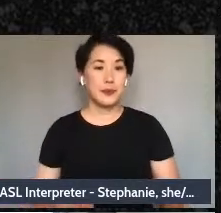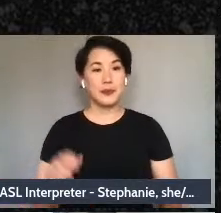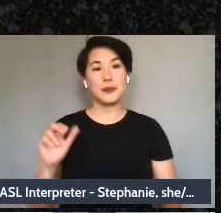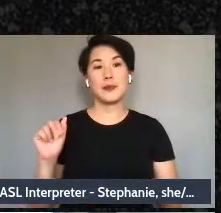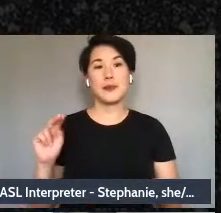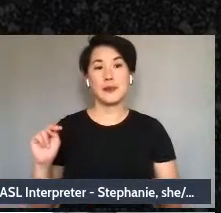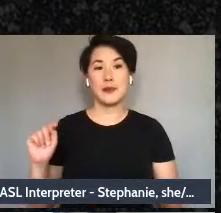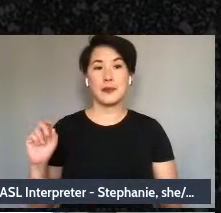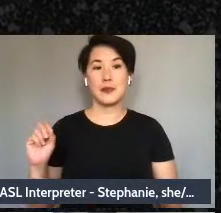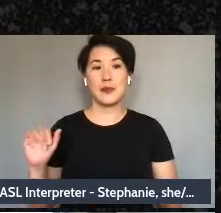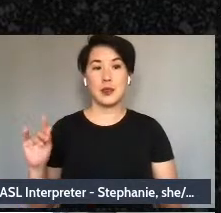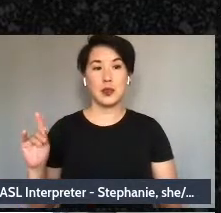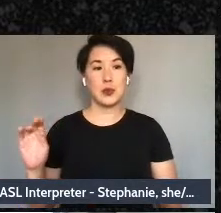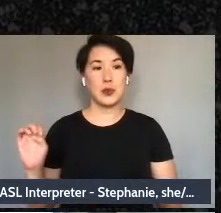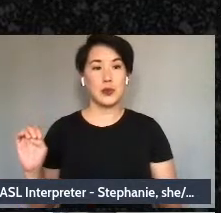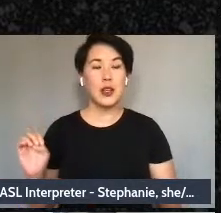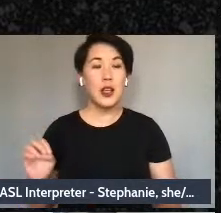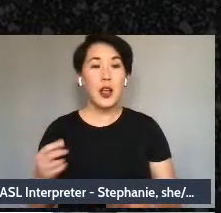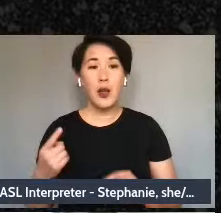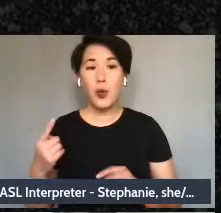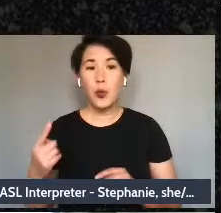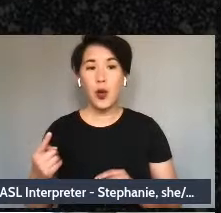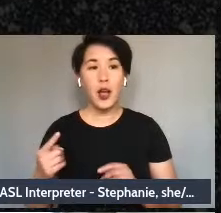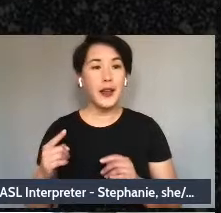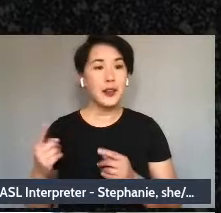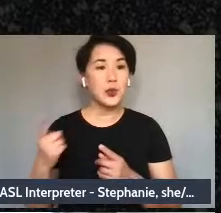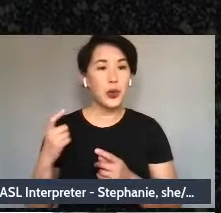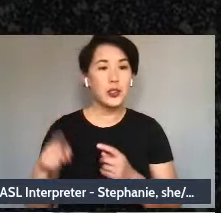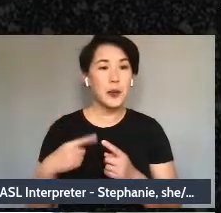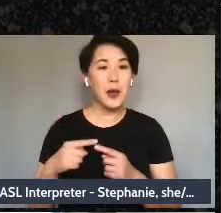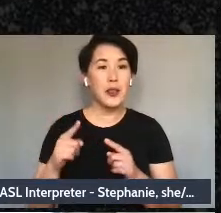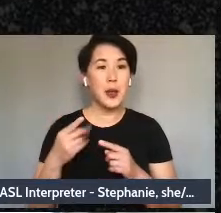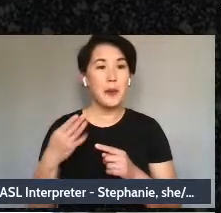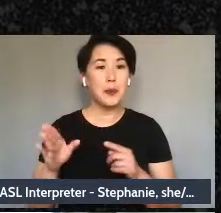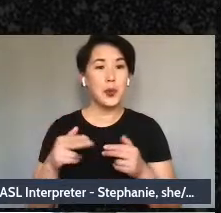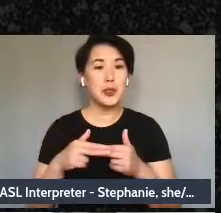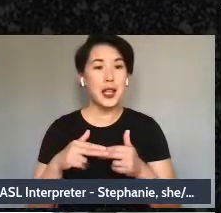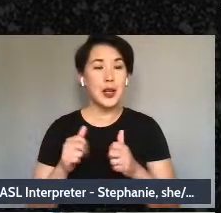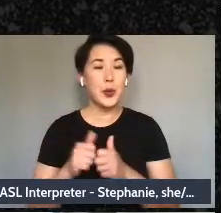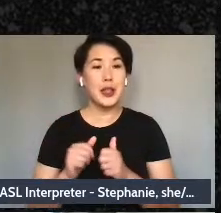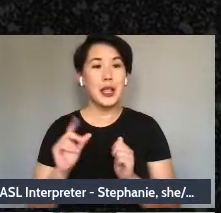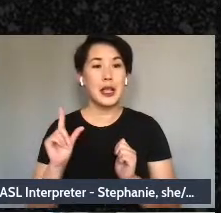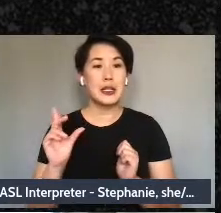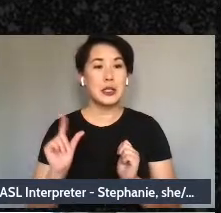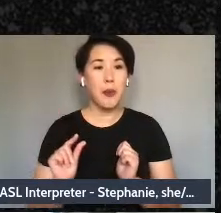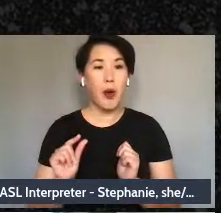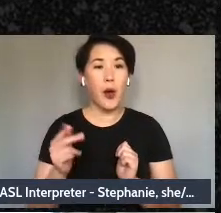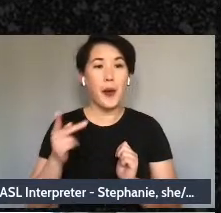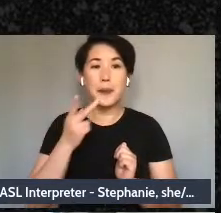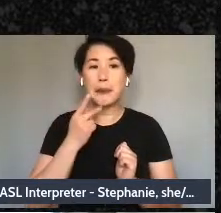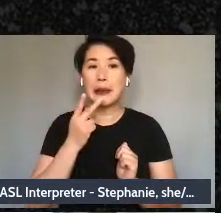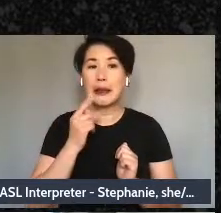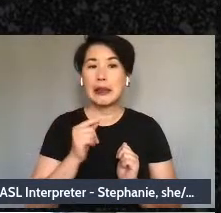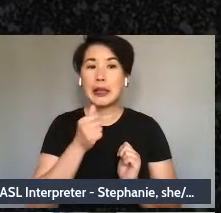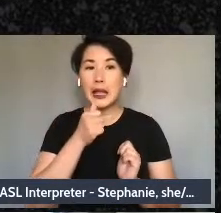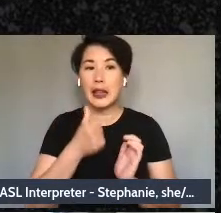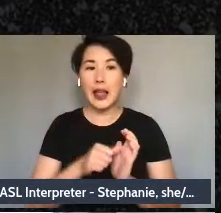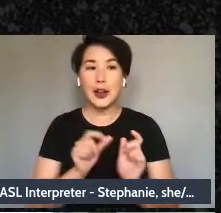blue slide with the small pink lettering that had some prompts, some Mad Maps prompt sample.